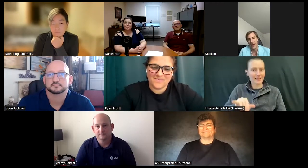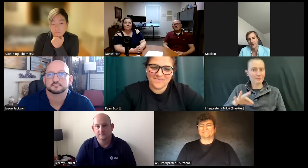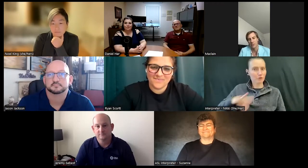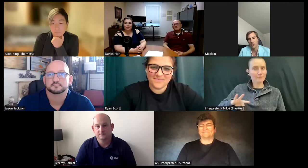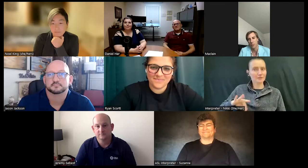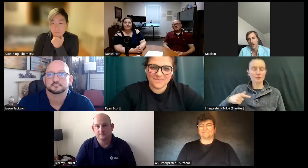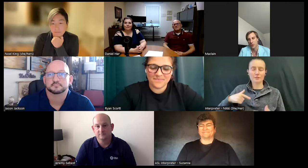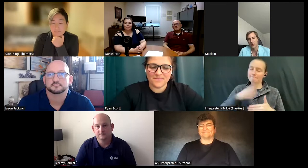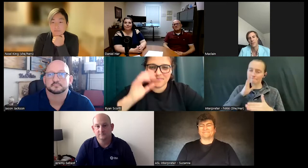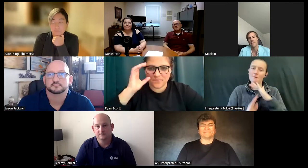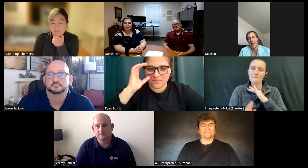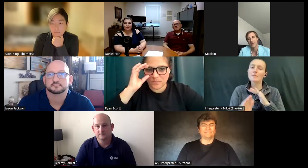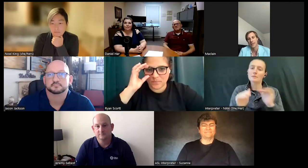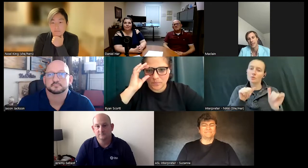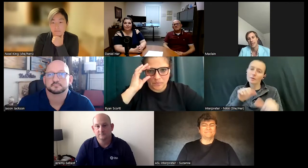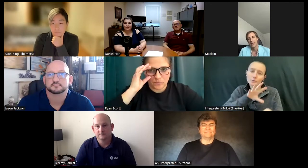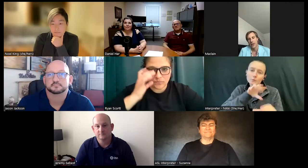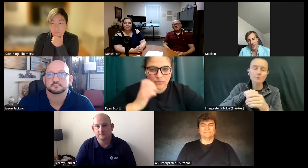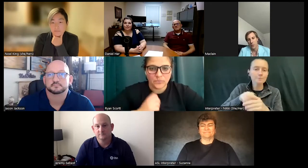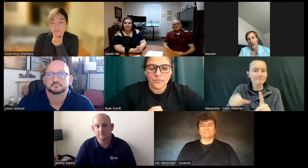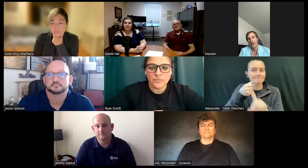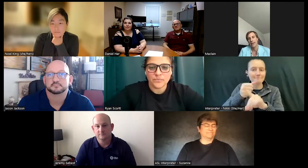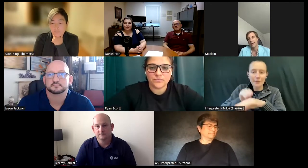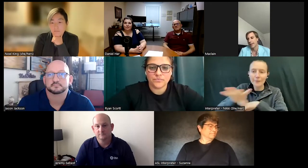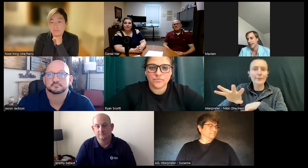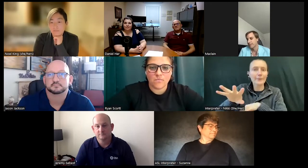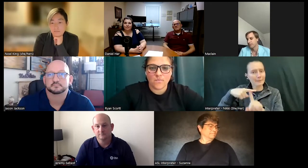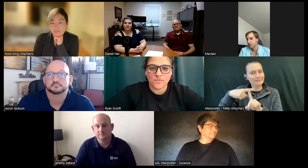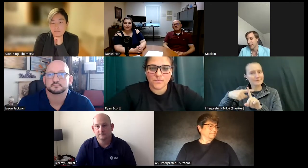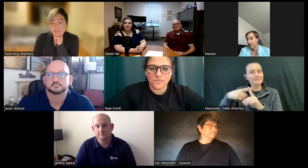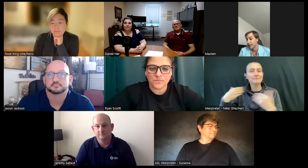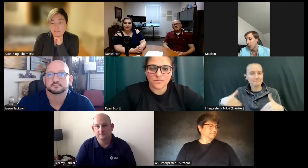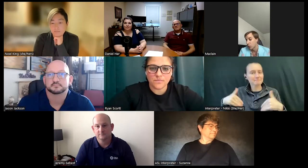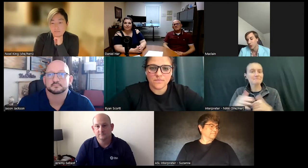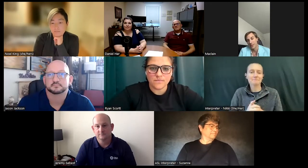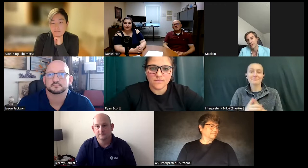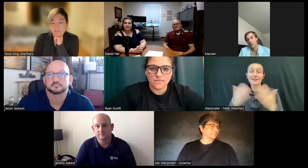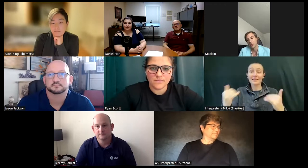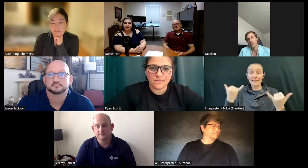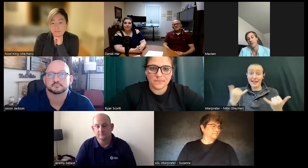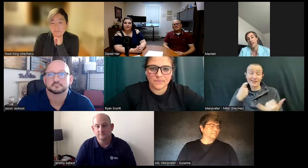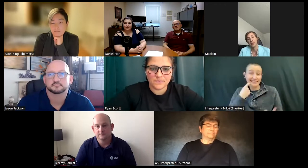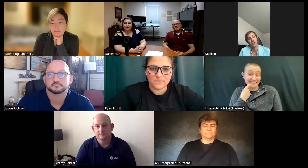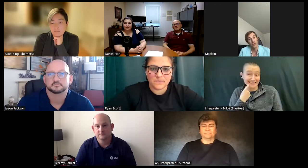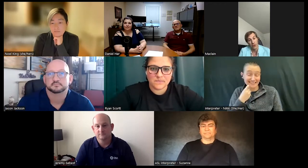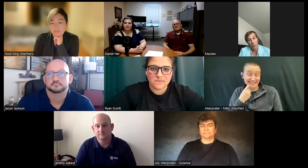to do that and do some impact in that way. And then, now more recently, more people have asked me to do more film